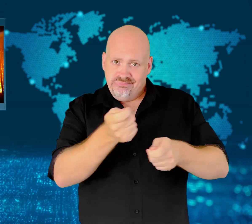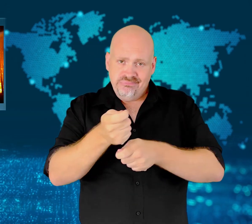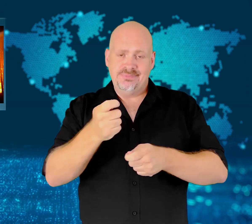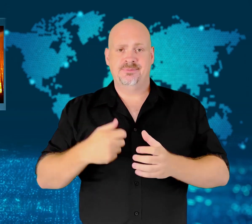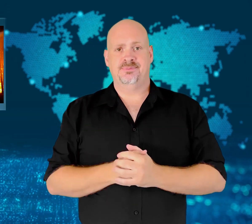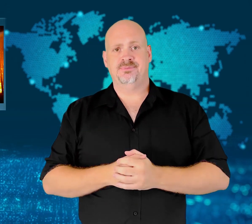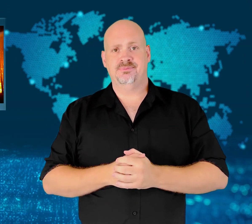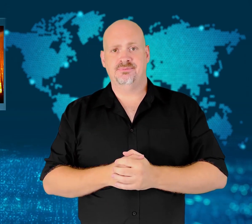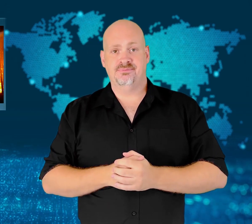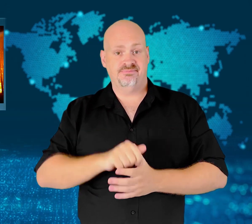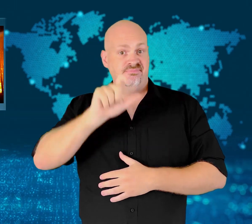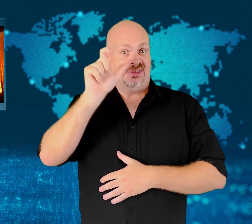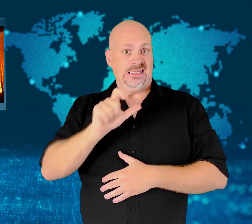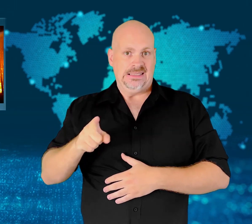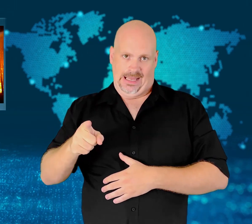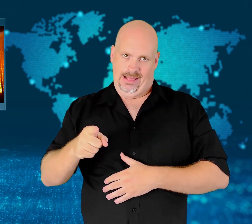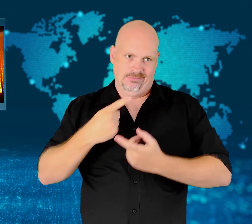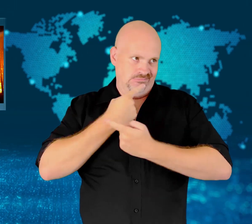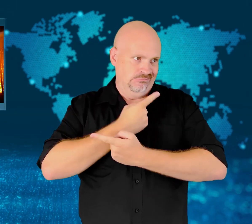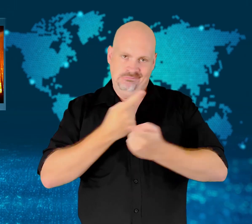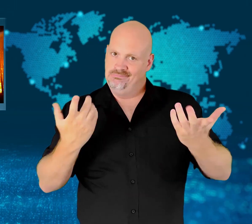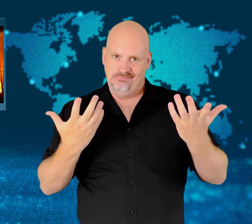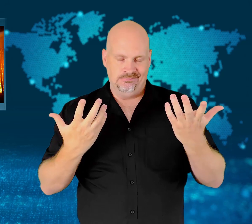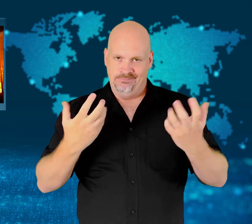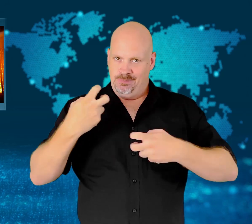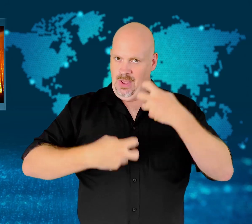continuing to climb.